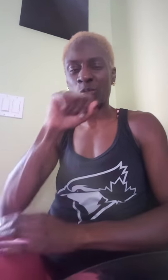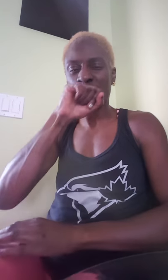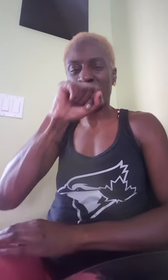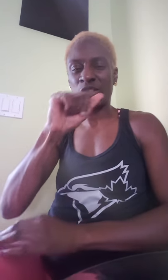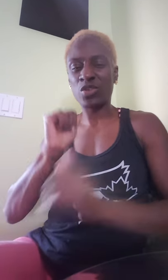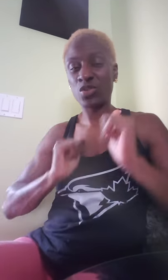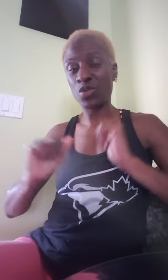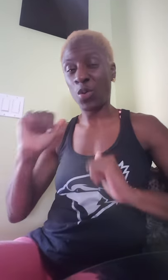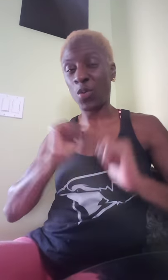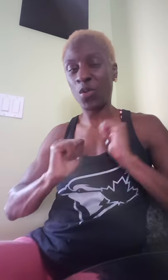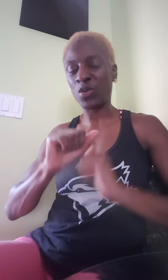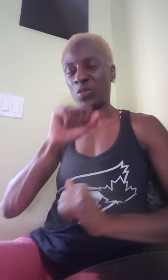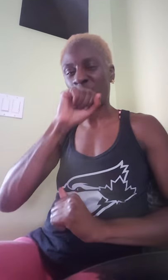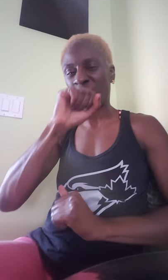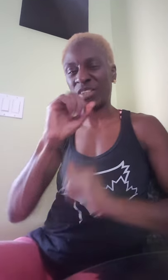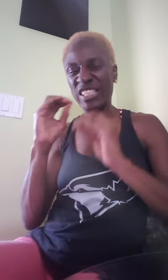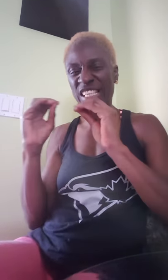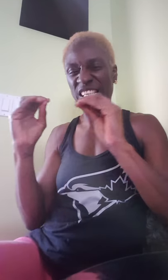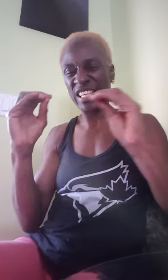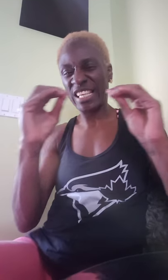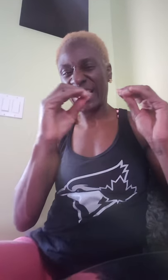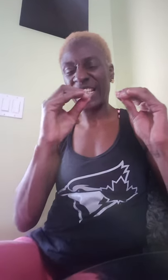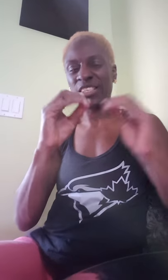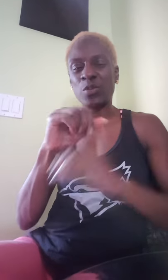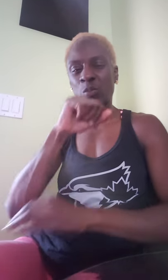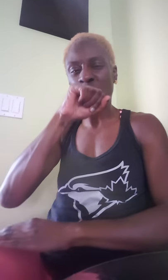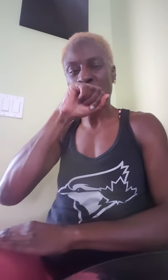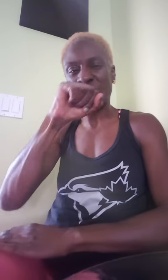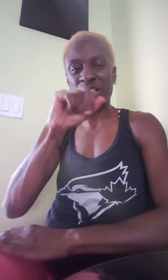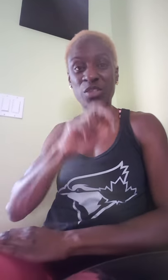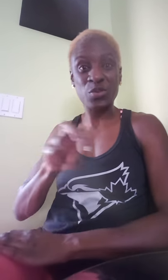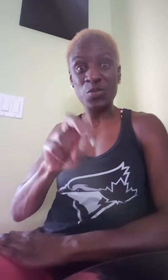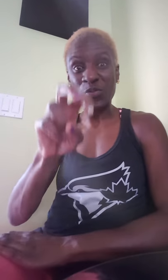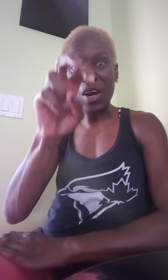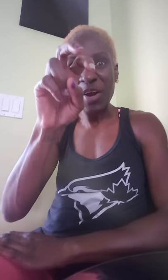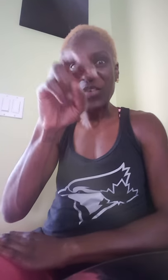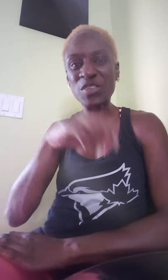I love to perform. I love to teach. I love to travel.